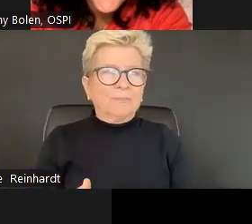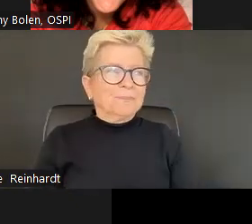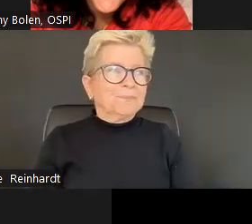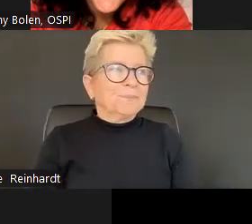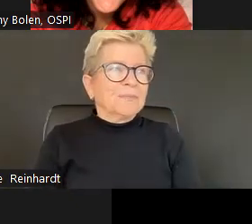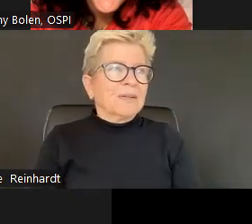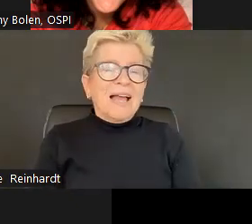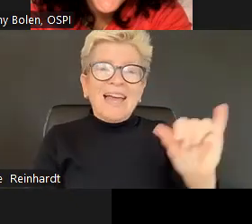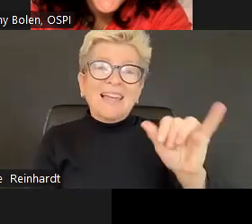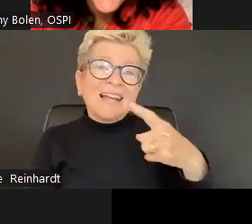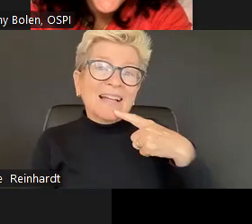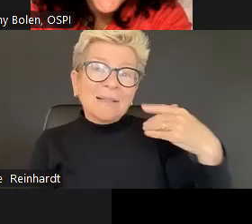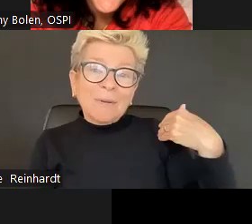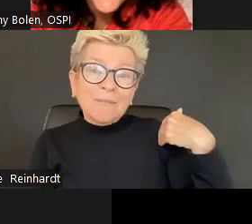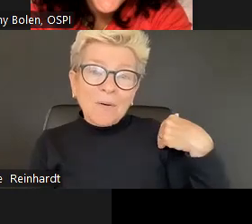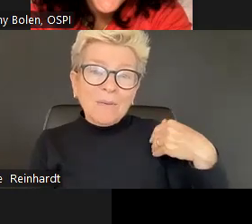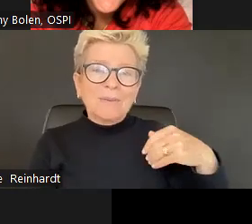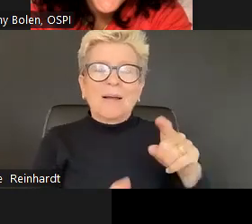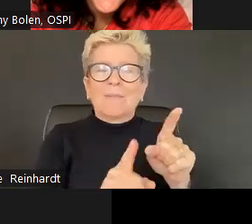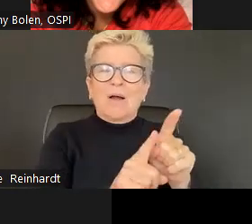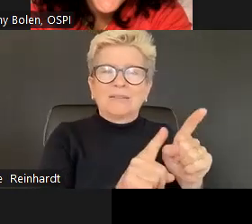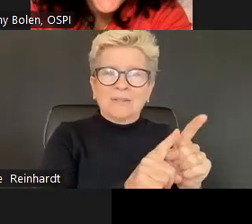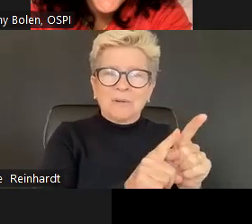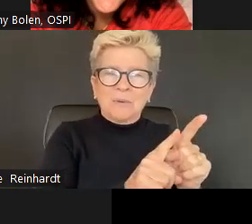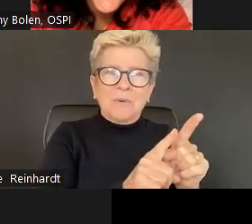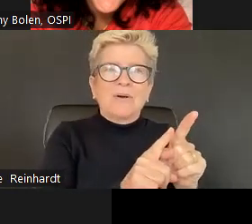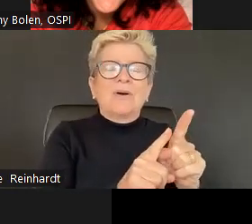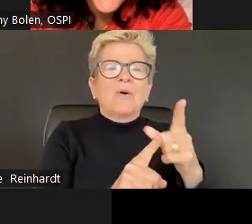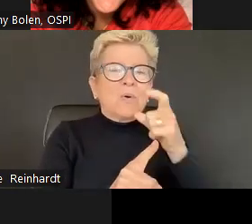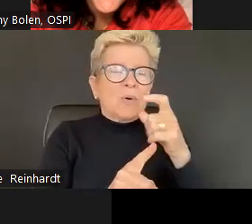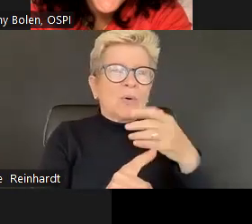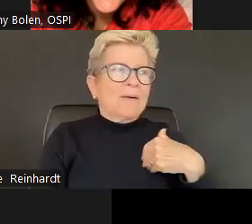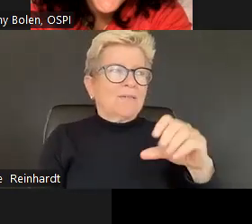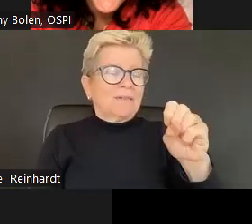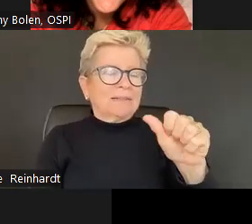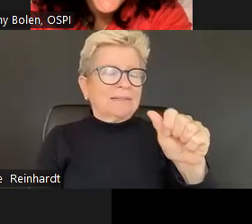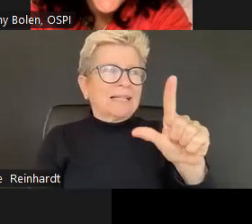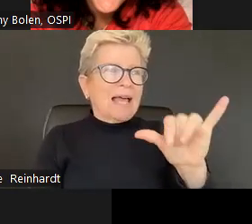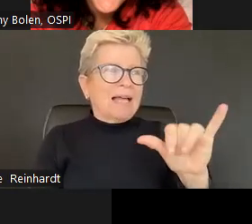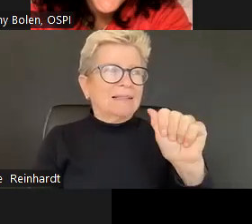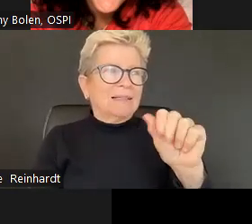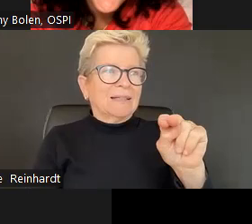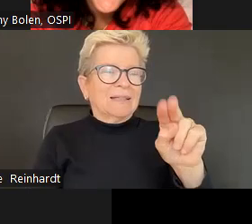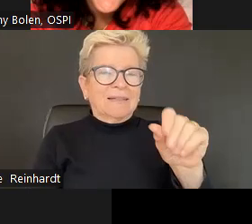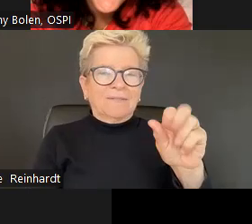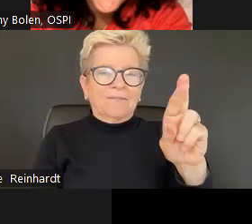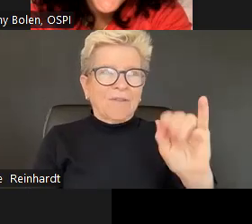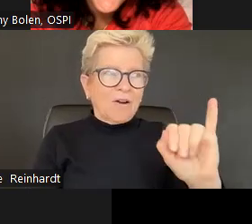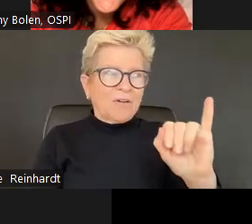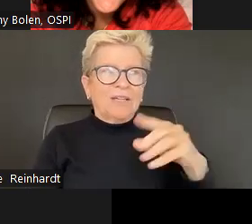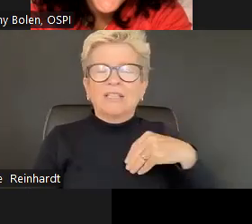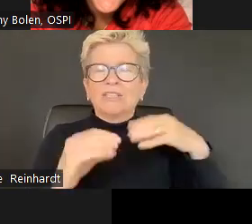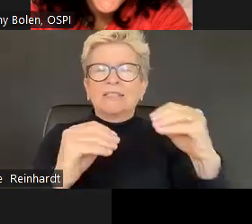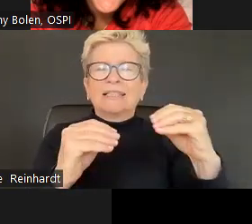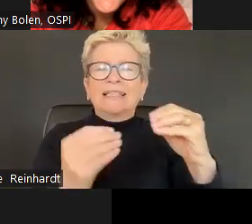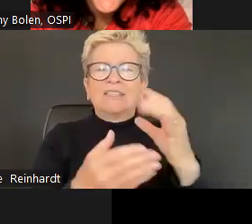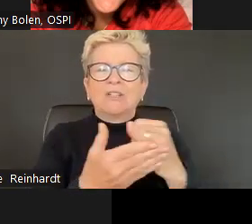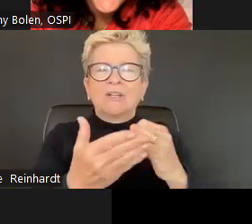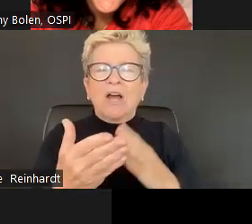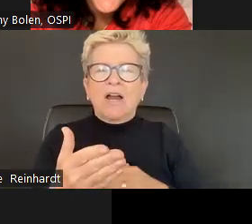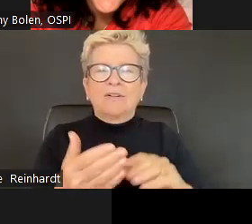Nick Yoder, the Principal Policy & Technical Assistance Consultant for Youth, Family and Community Development at the American Institute of Research.